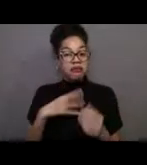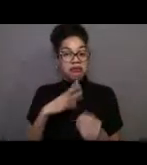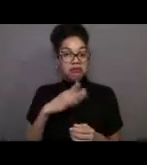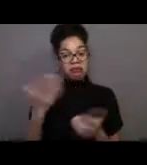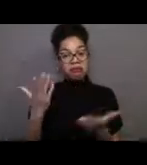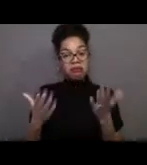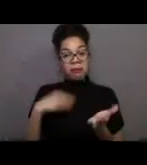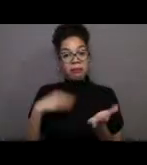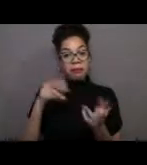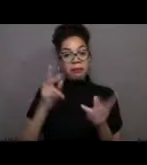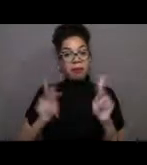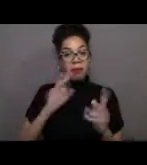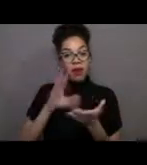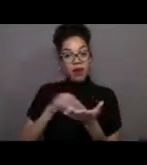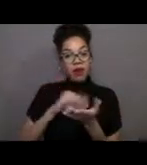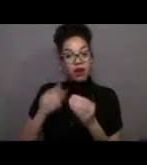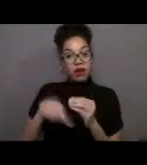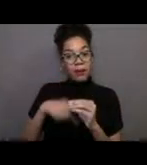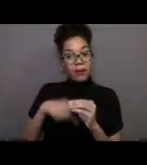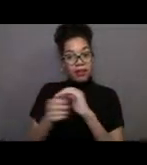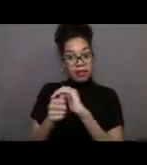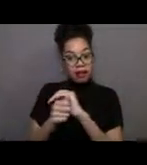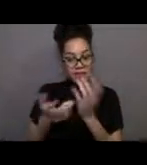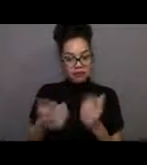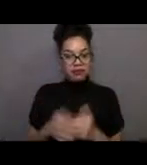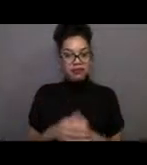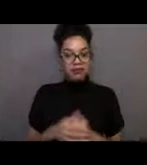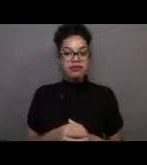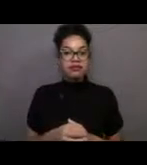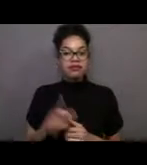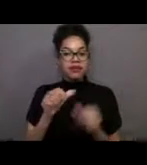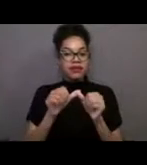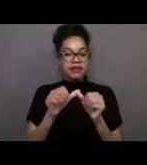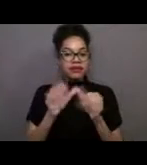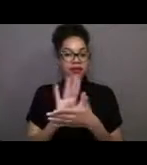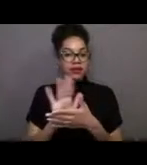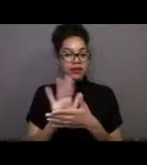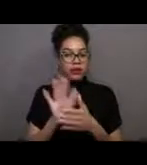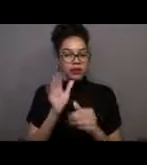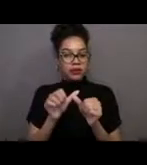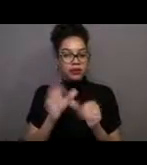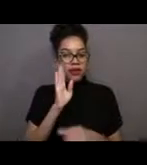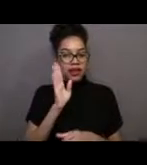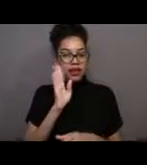So with that, we're going to let this video finish out. And Nicole, I'm ready to answer any questions anybody has about leatherbacks,